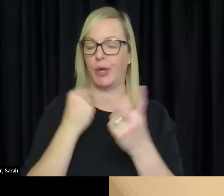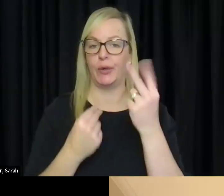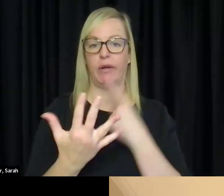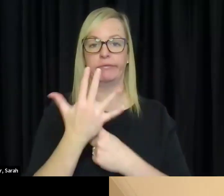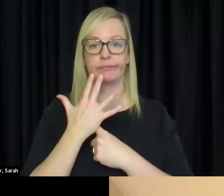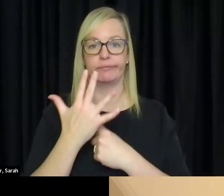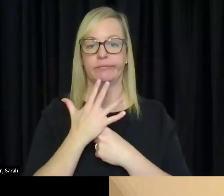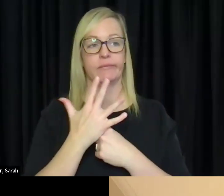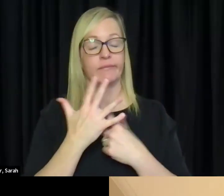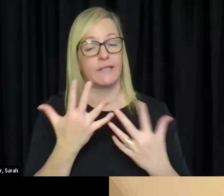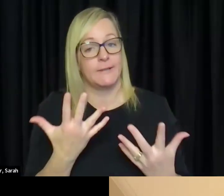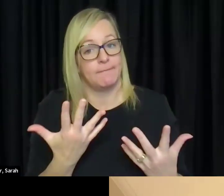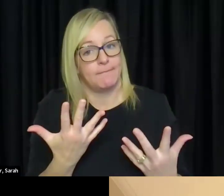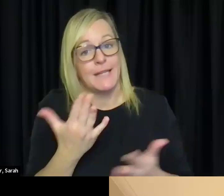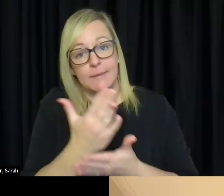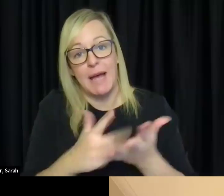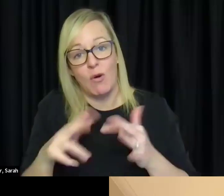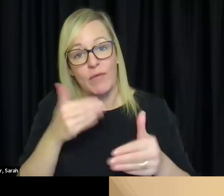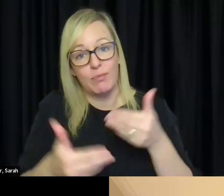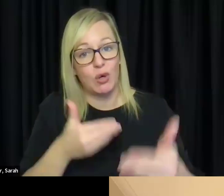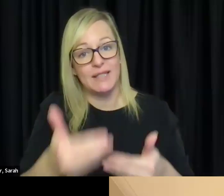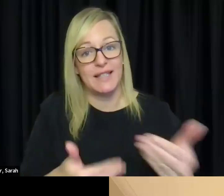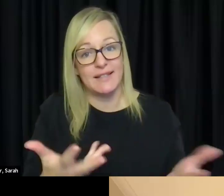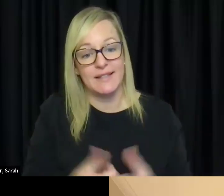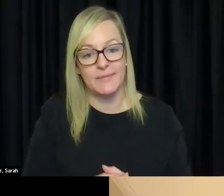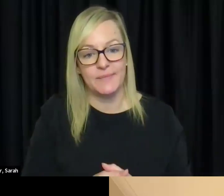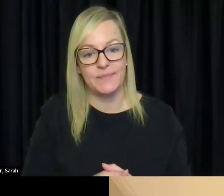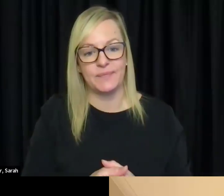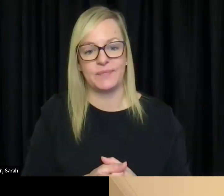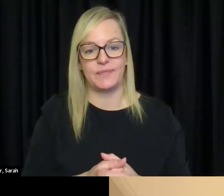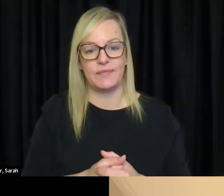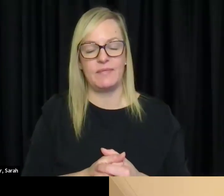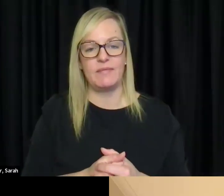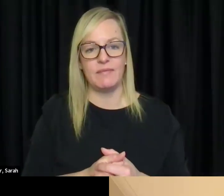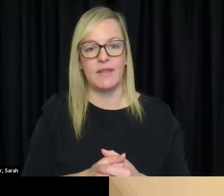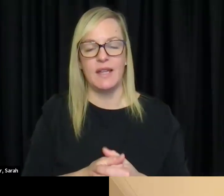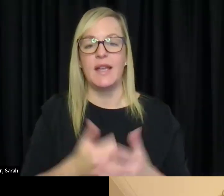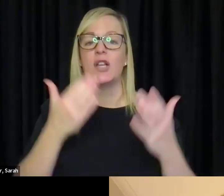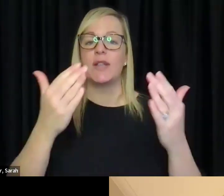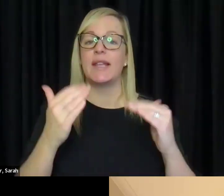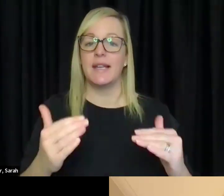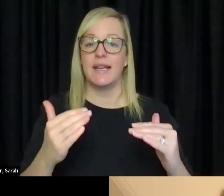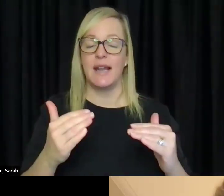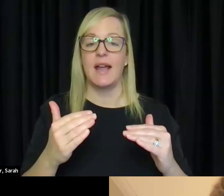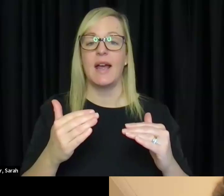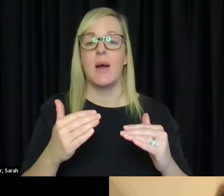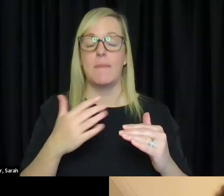think that that's just a part of it. So then the next part was put out, Come Over to My House and